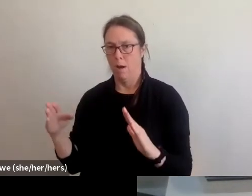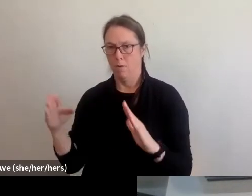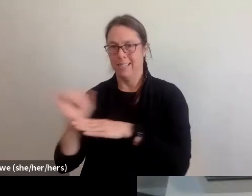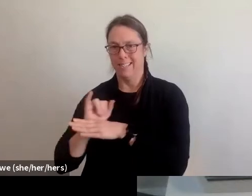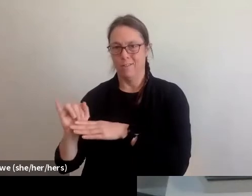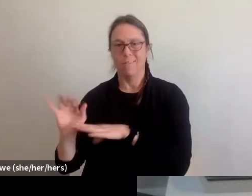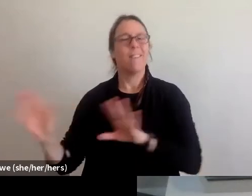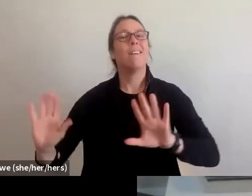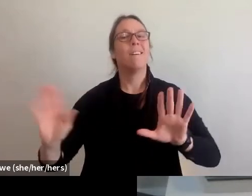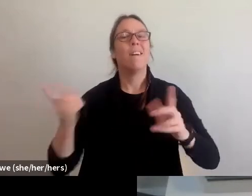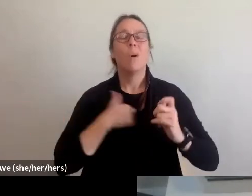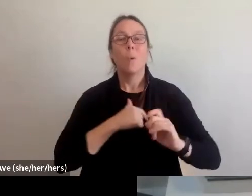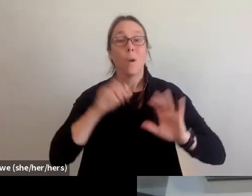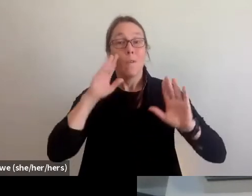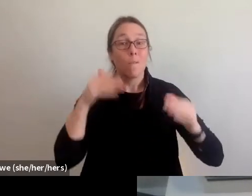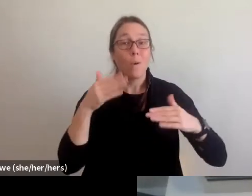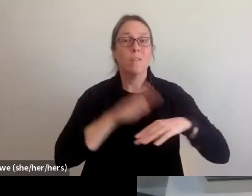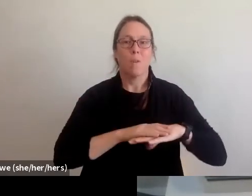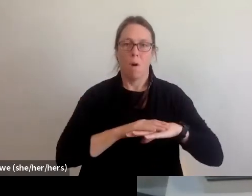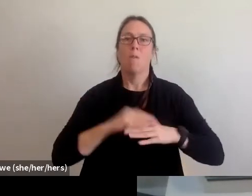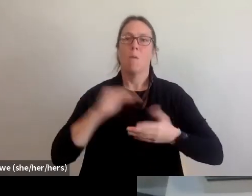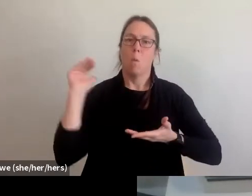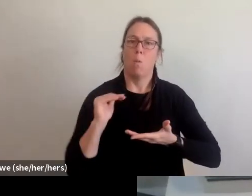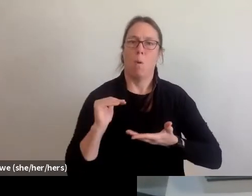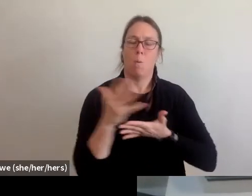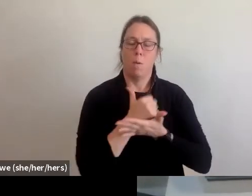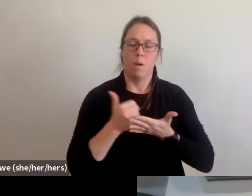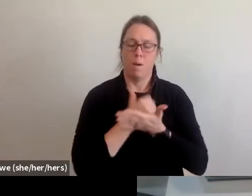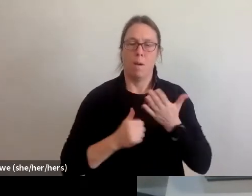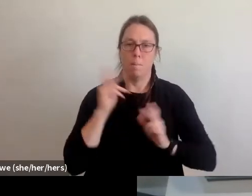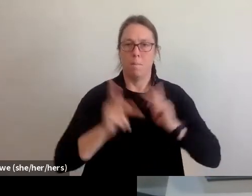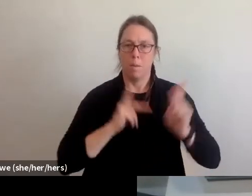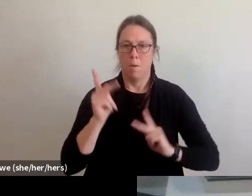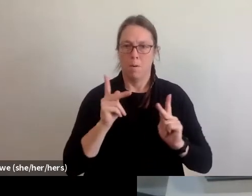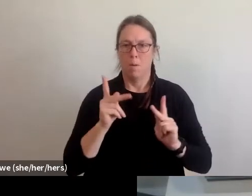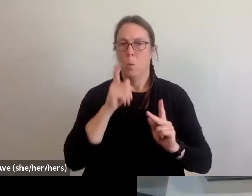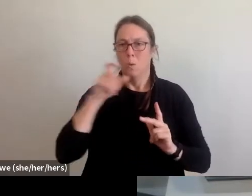for extremely low income folks who receive and those who need federal assistance.